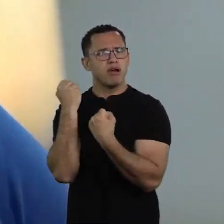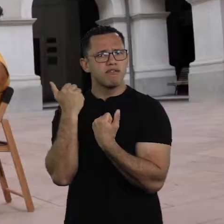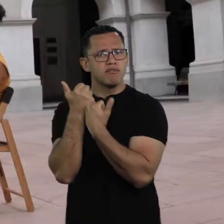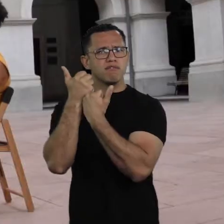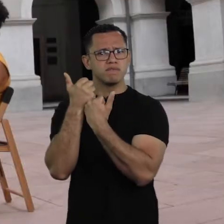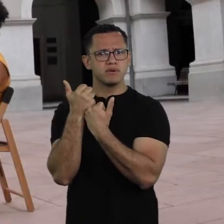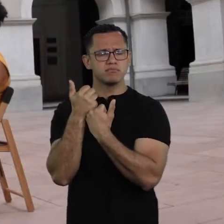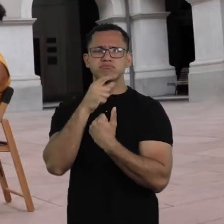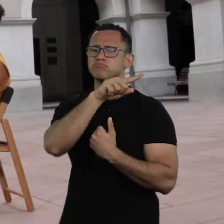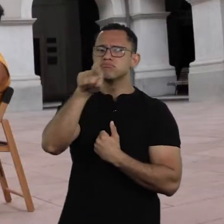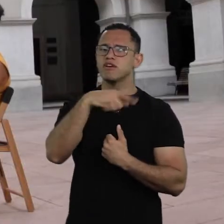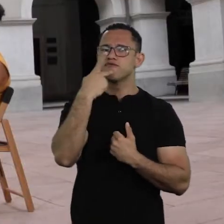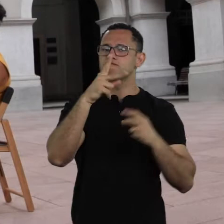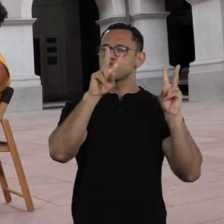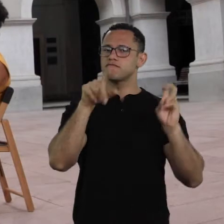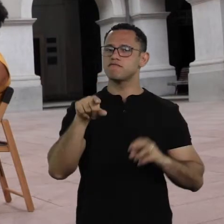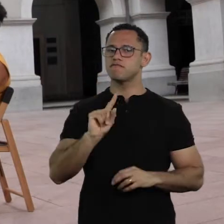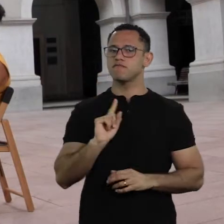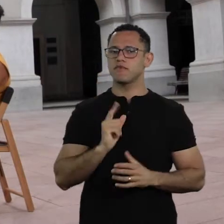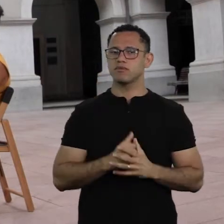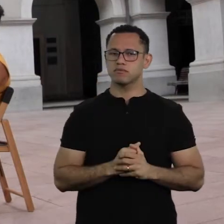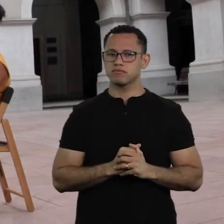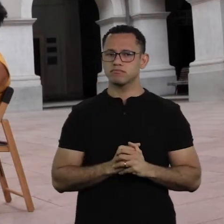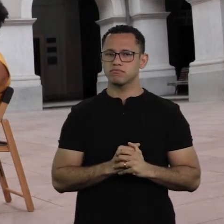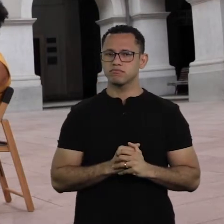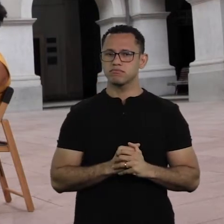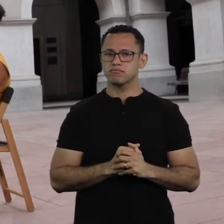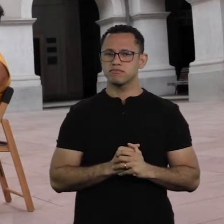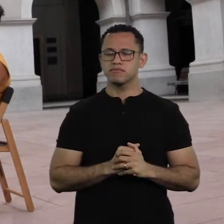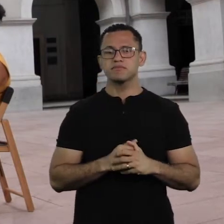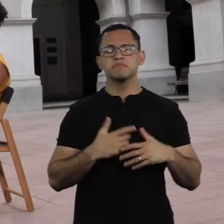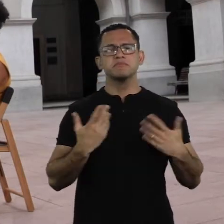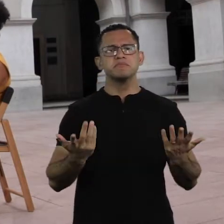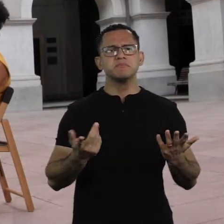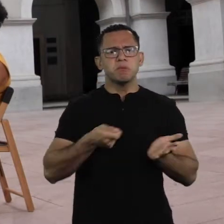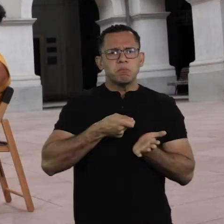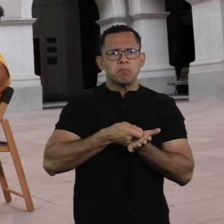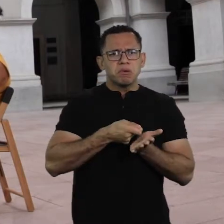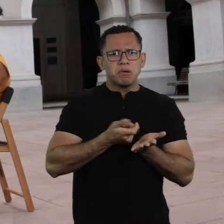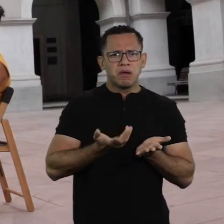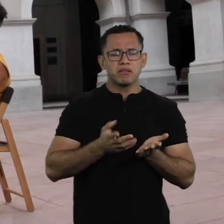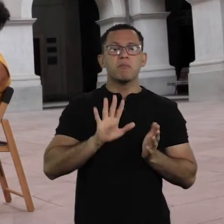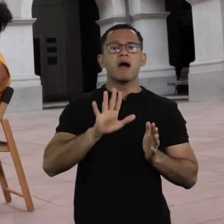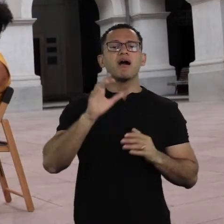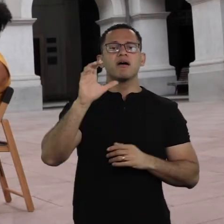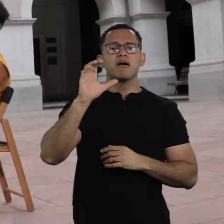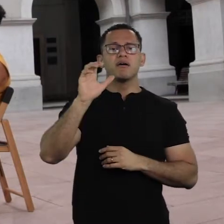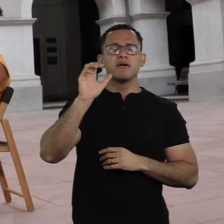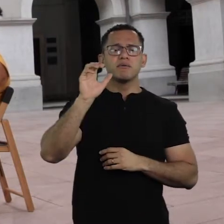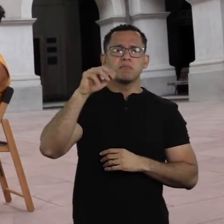learn the social context, but no one ever says at school that he... And we are required to read him and we are not required to read Maria Carolina de Jesus.